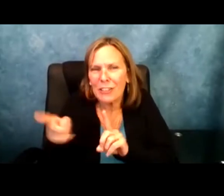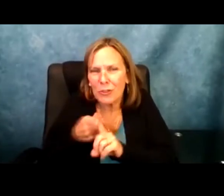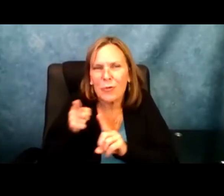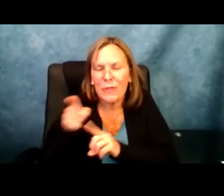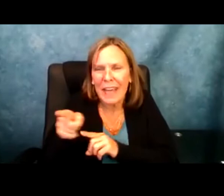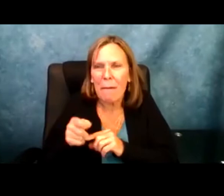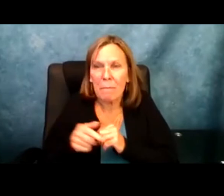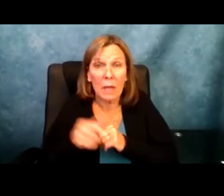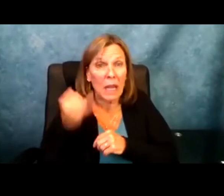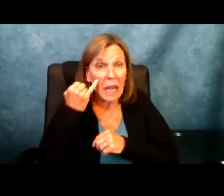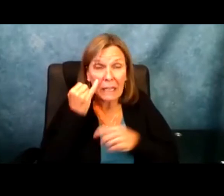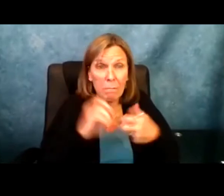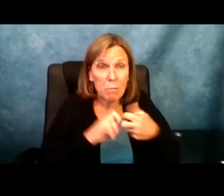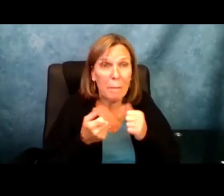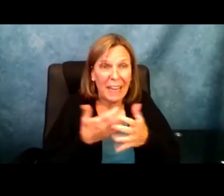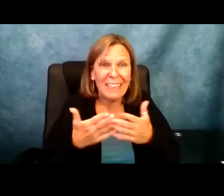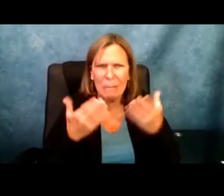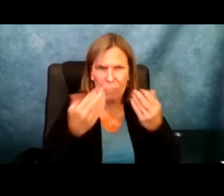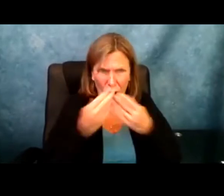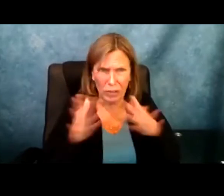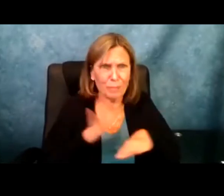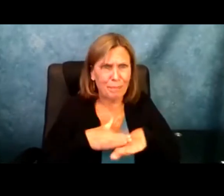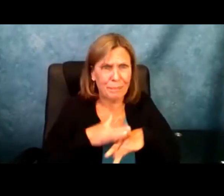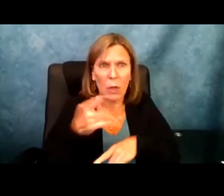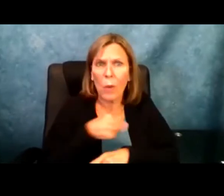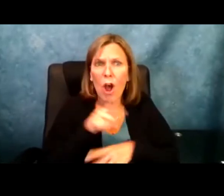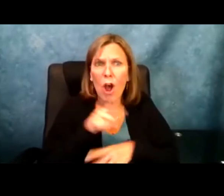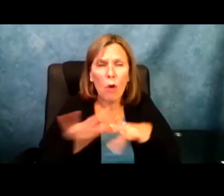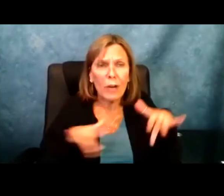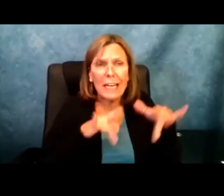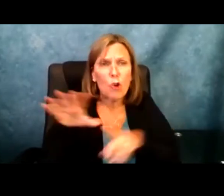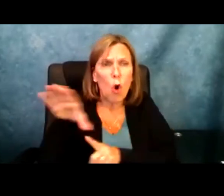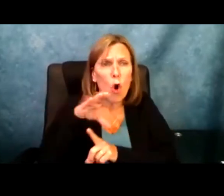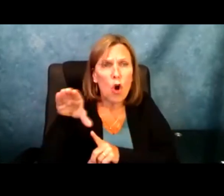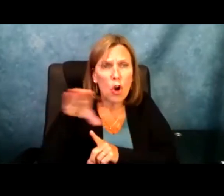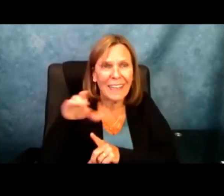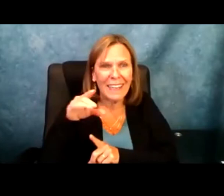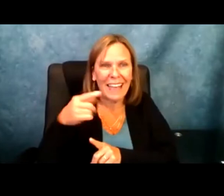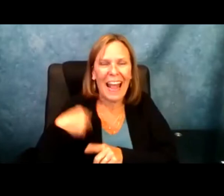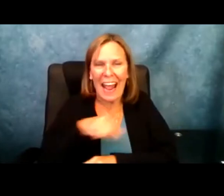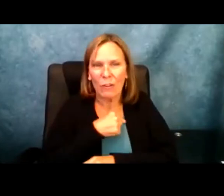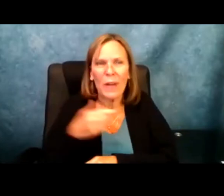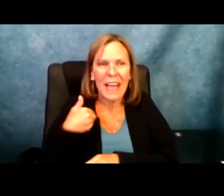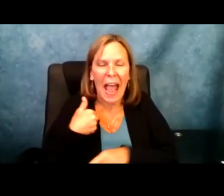problems. Feel free to message them directly in the chat box with any problem you have. Please note we are